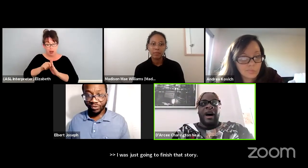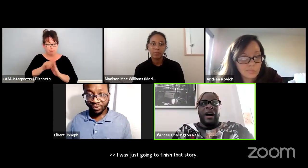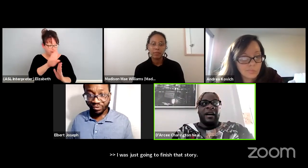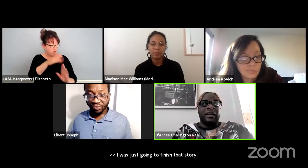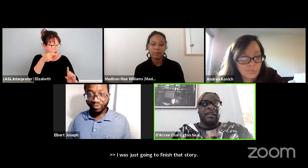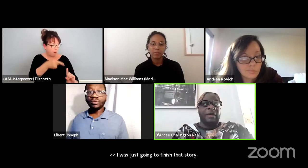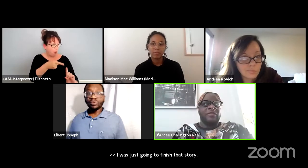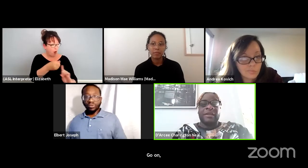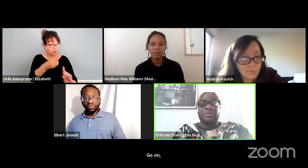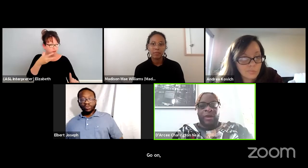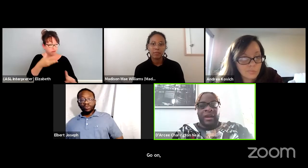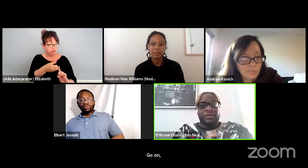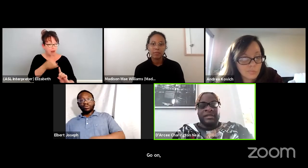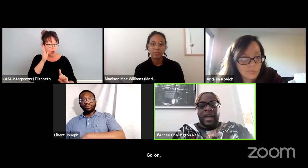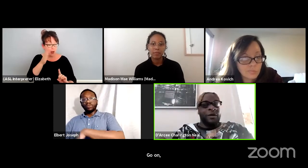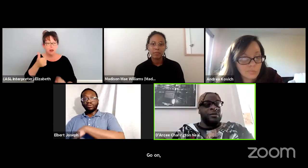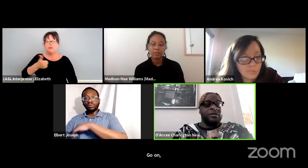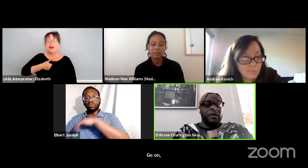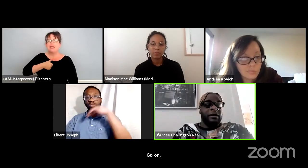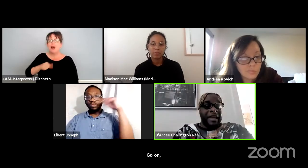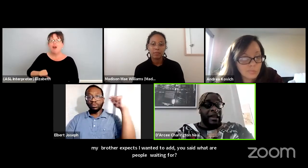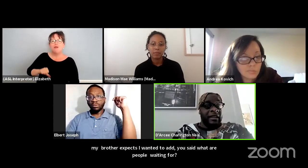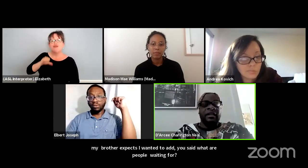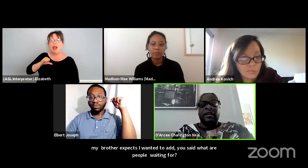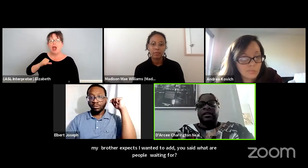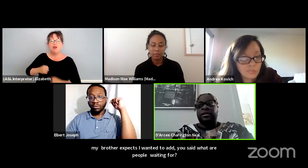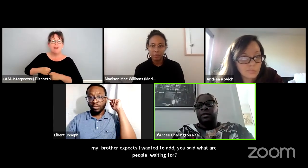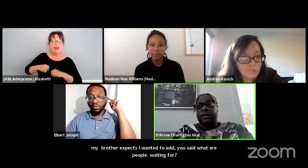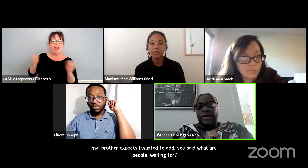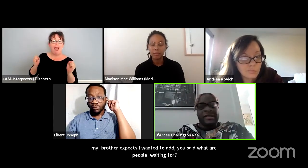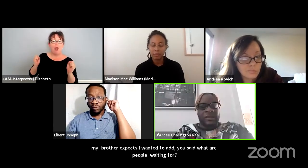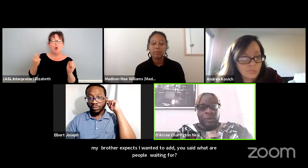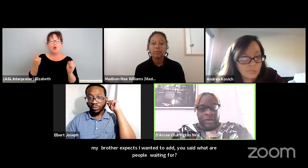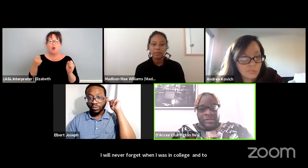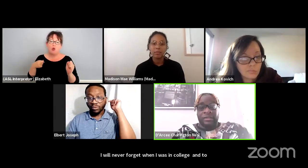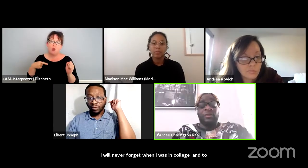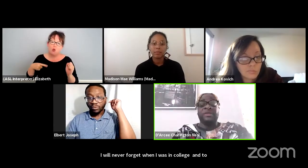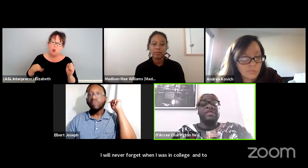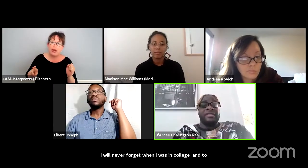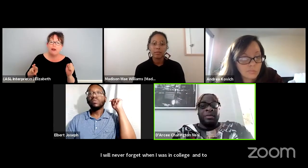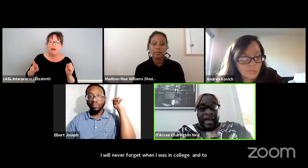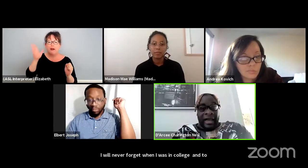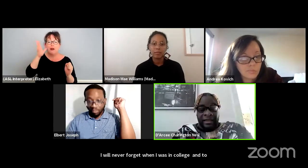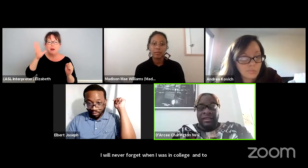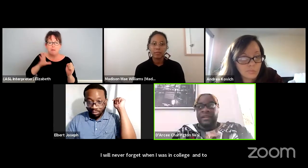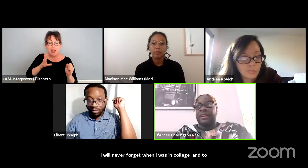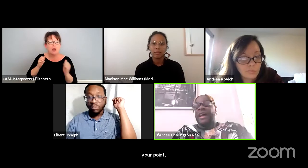I am a very proud out clear man who also has cerebral palsy who is also black.